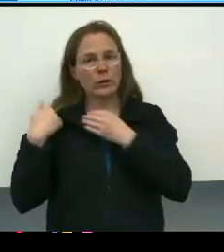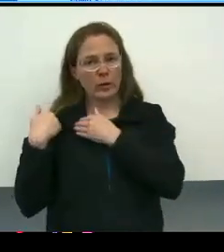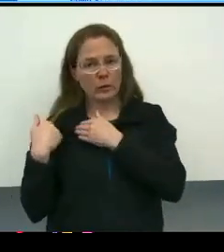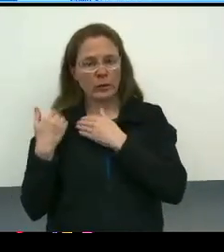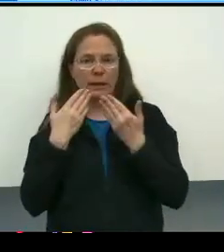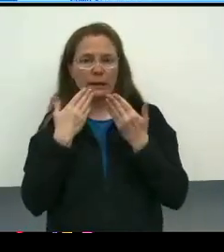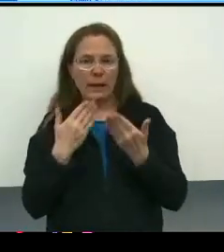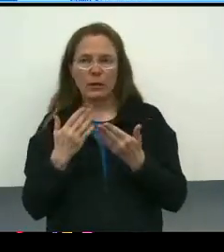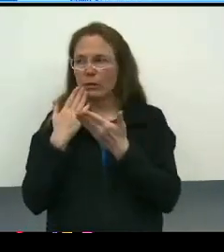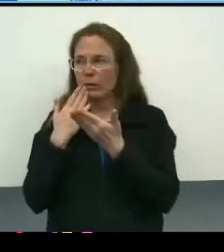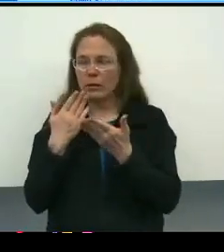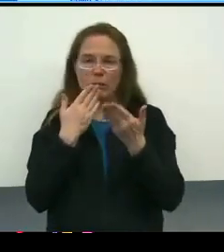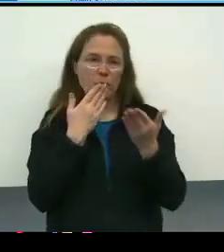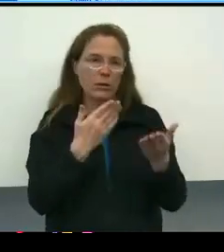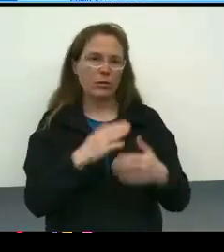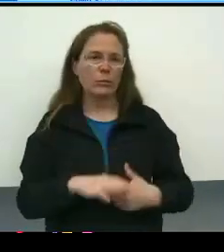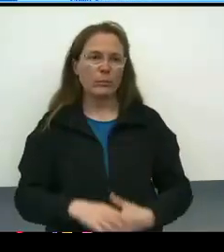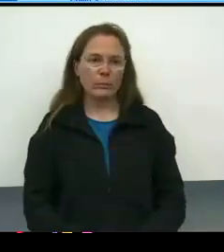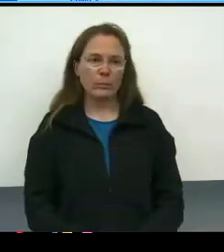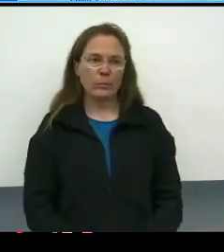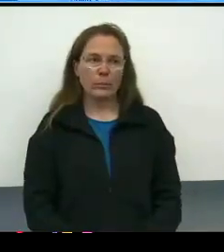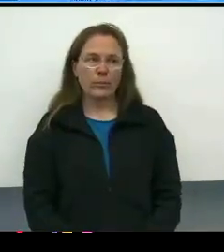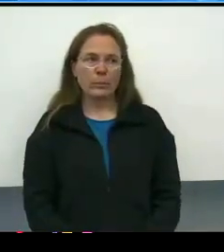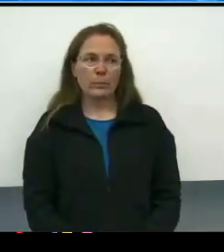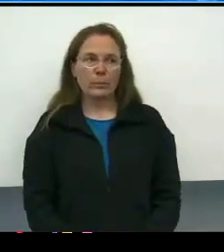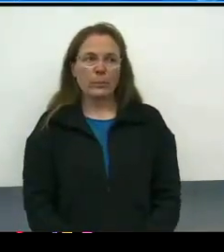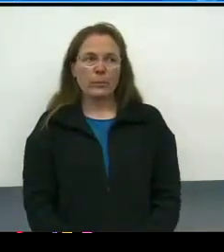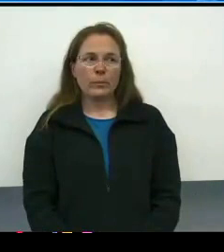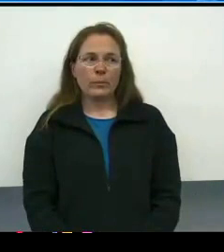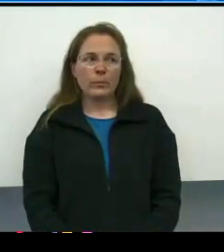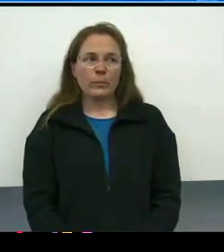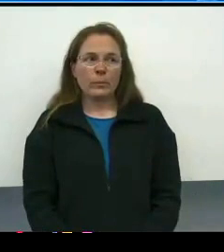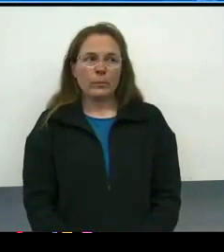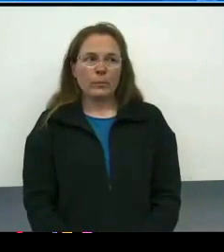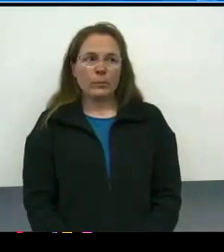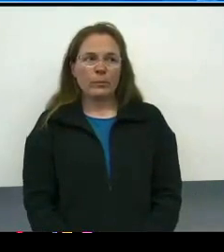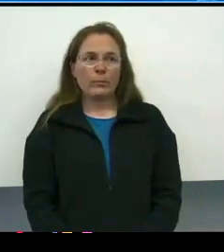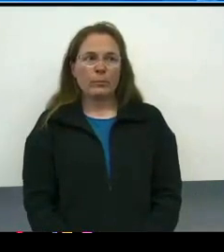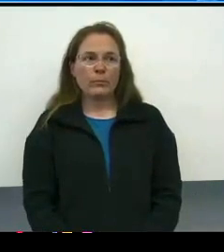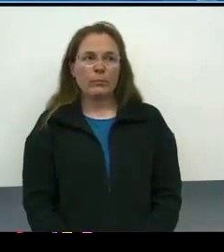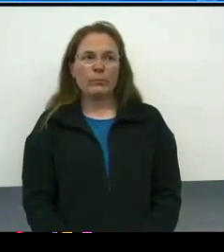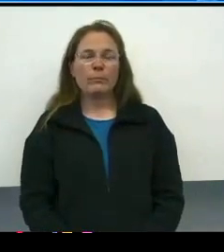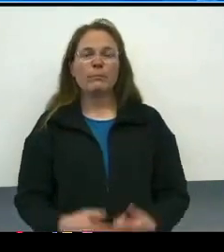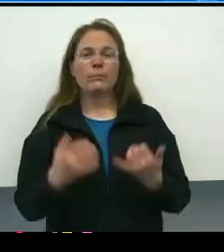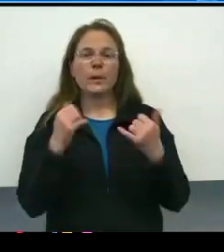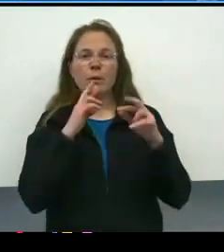Thank you. - Thank you. [Wayne] So we'll now have a report from the Covington oversight committee.